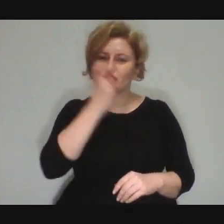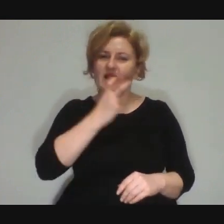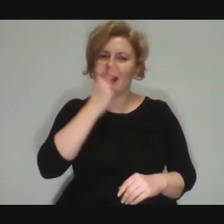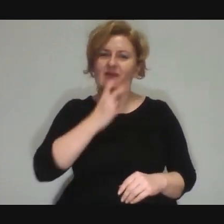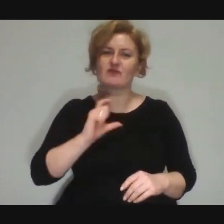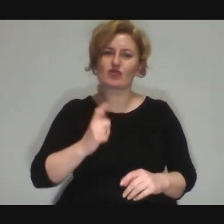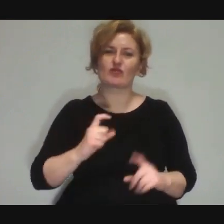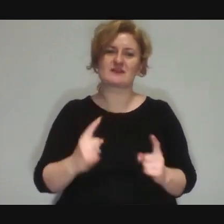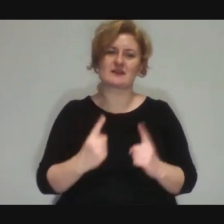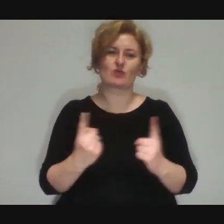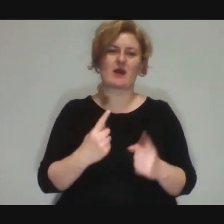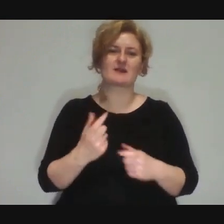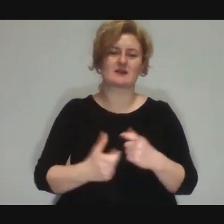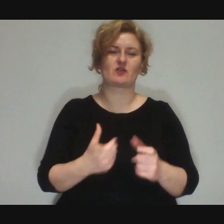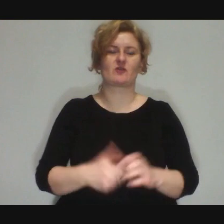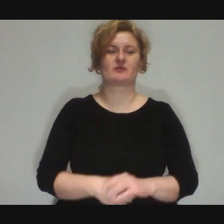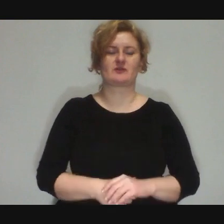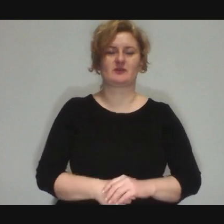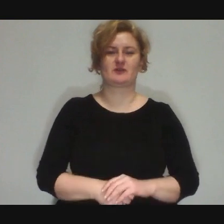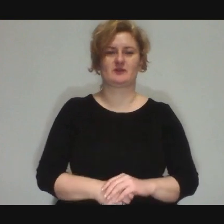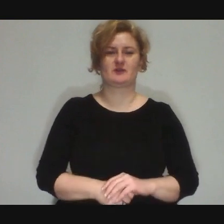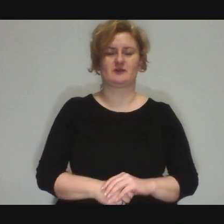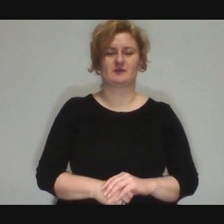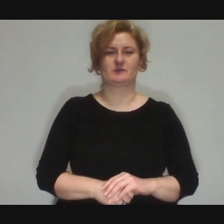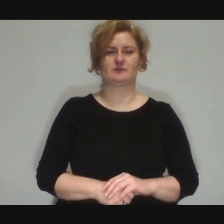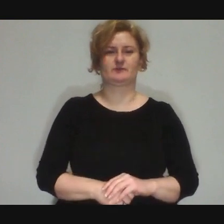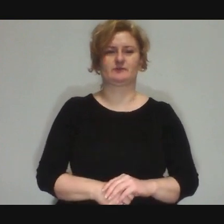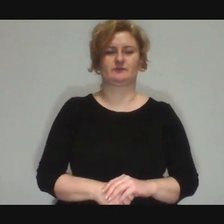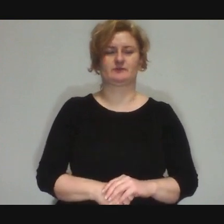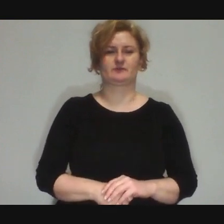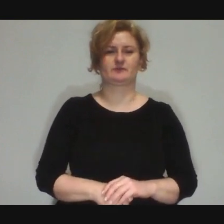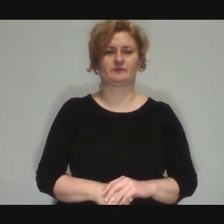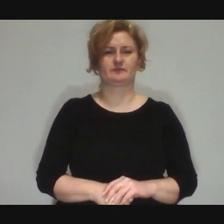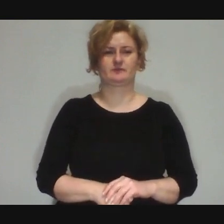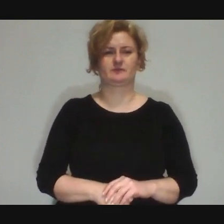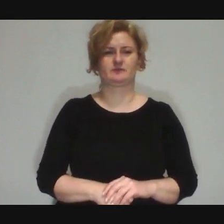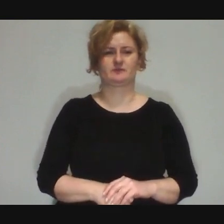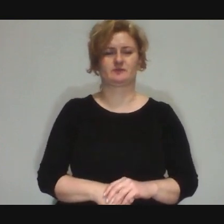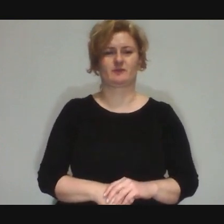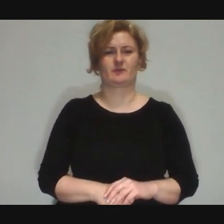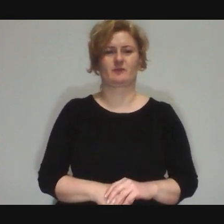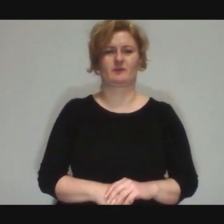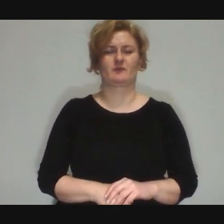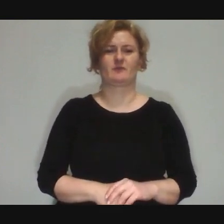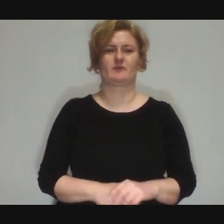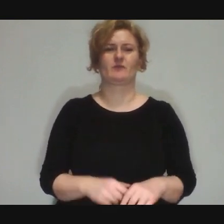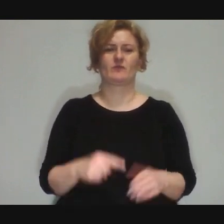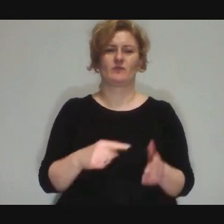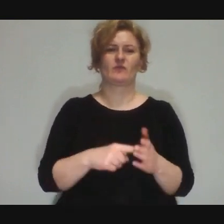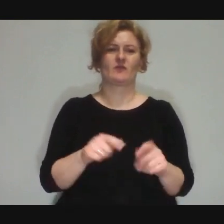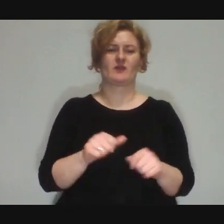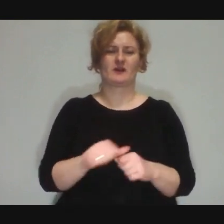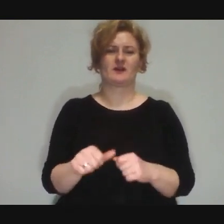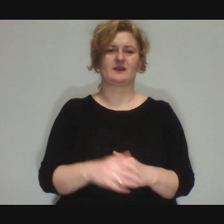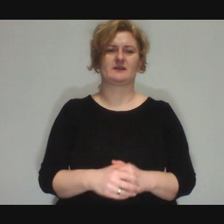So, apart from that, because it's a kind of a sphere